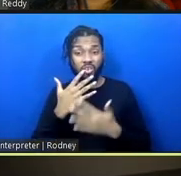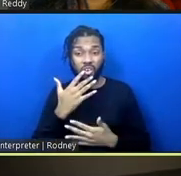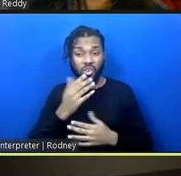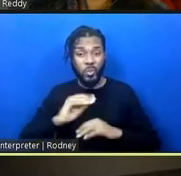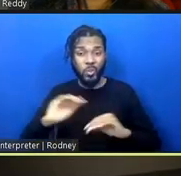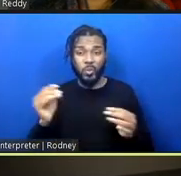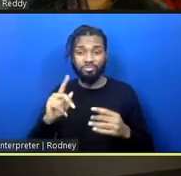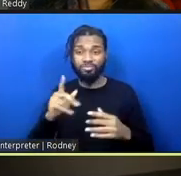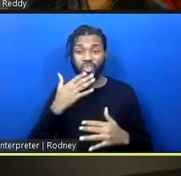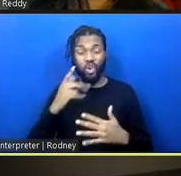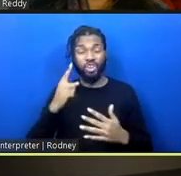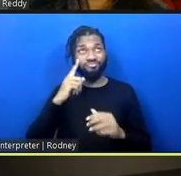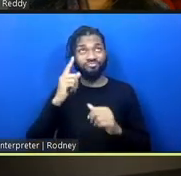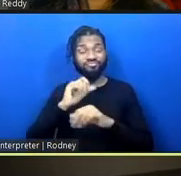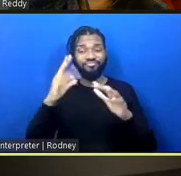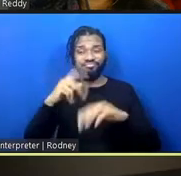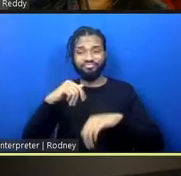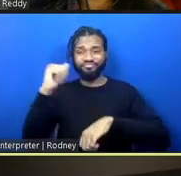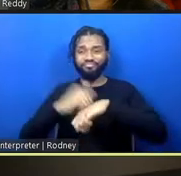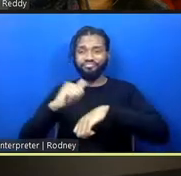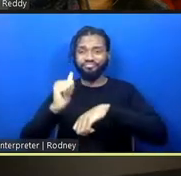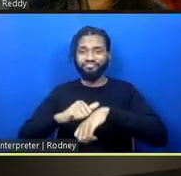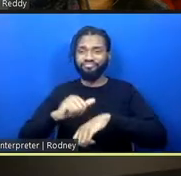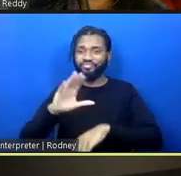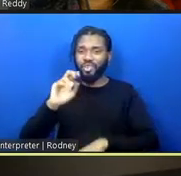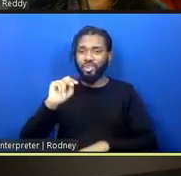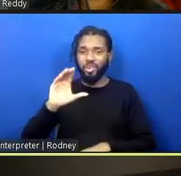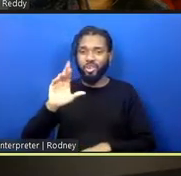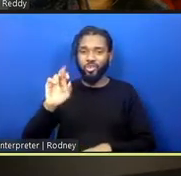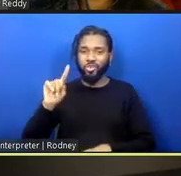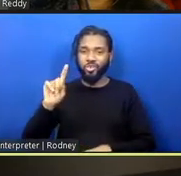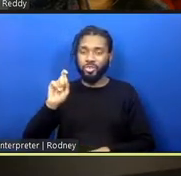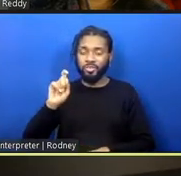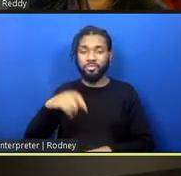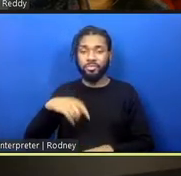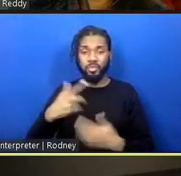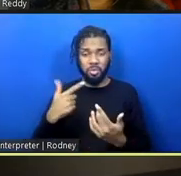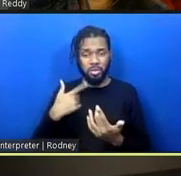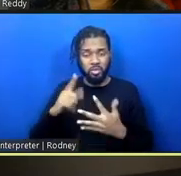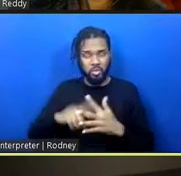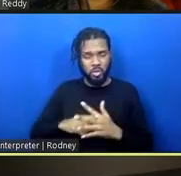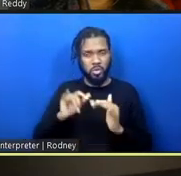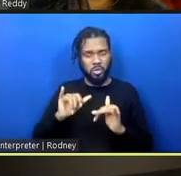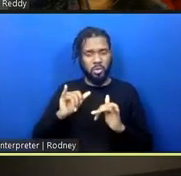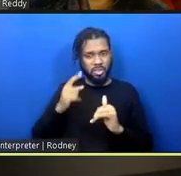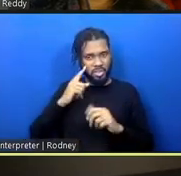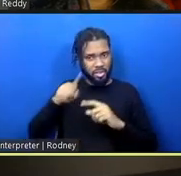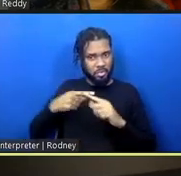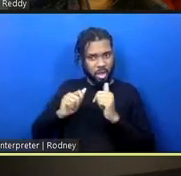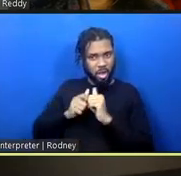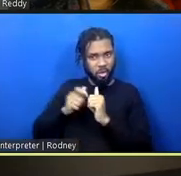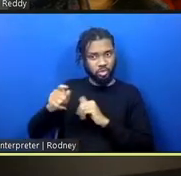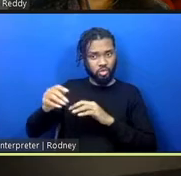And I started to think so much about how the way that she described color is